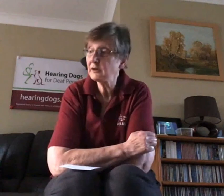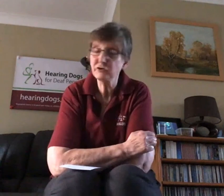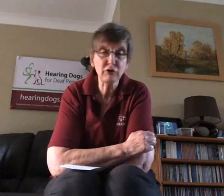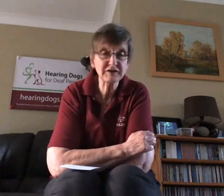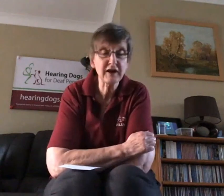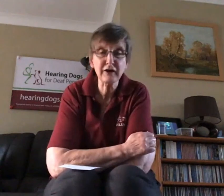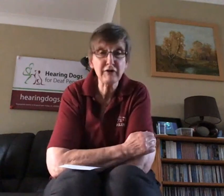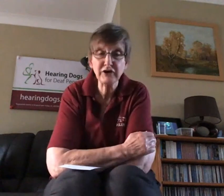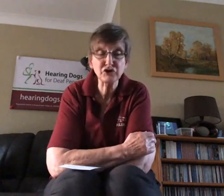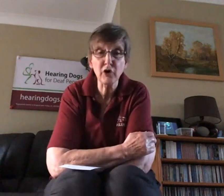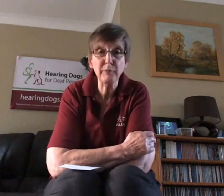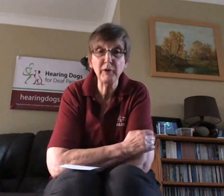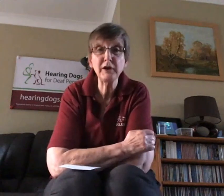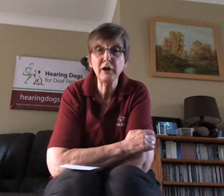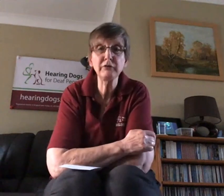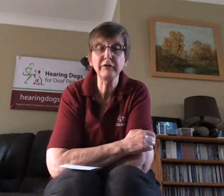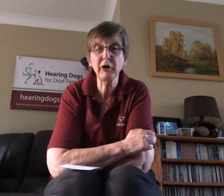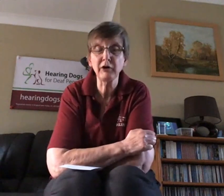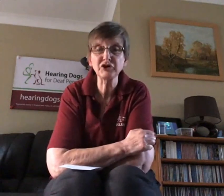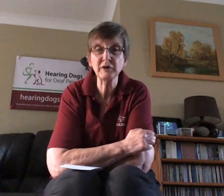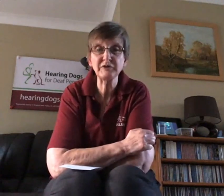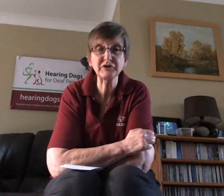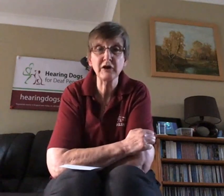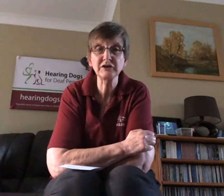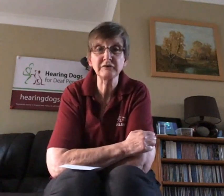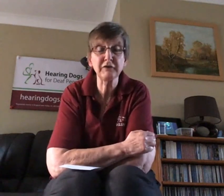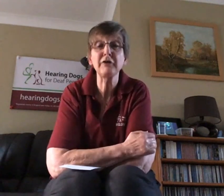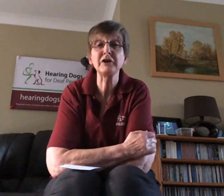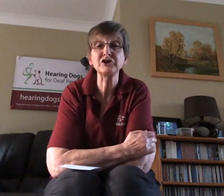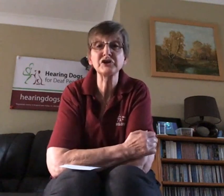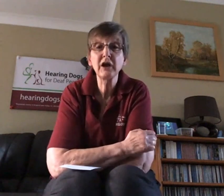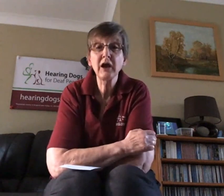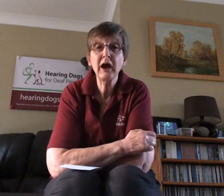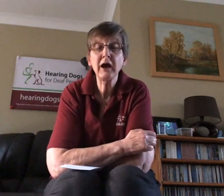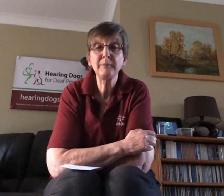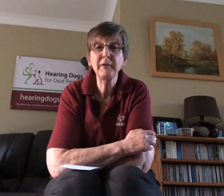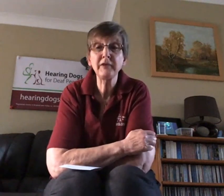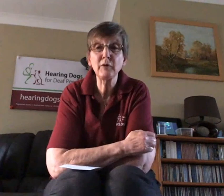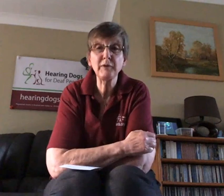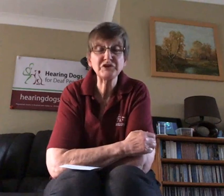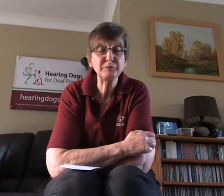done a great job, we know that the partnership is going to flourish and they'll be supported